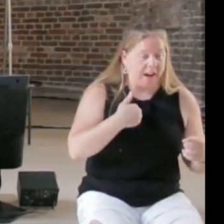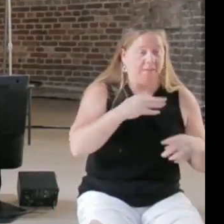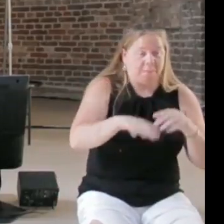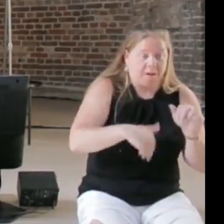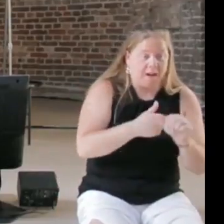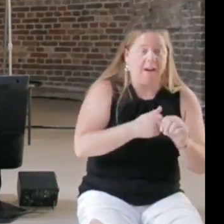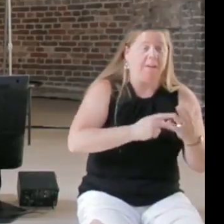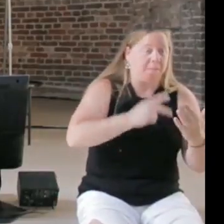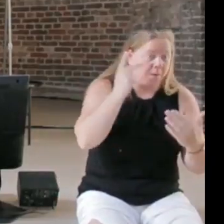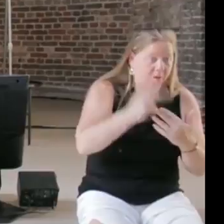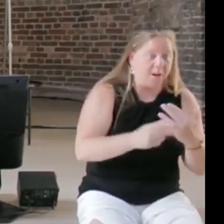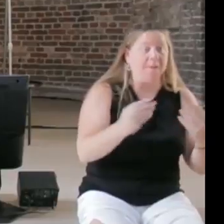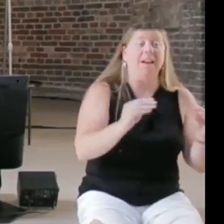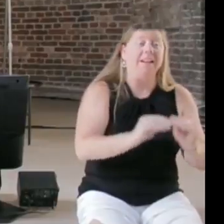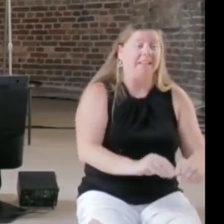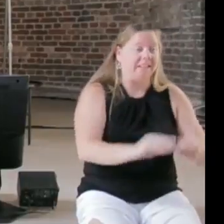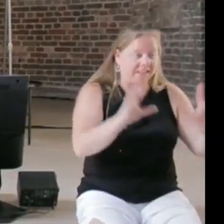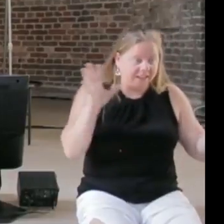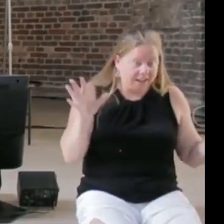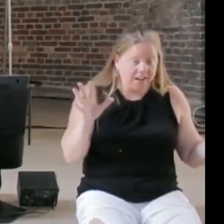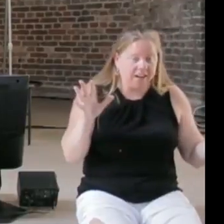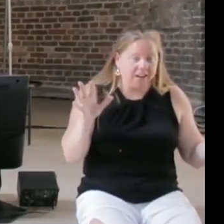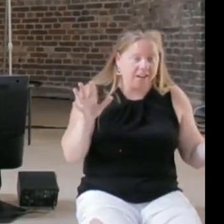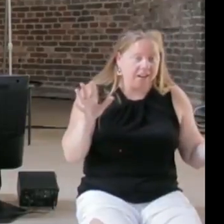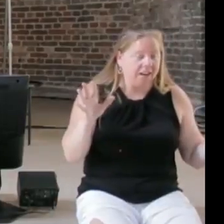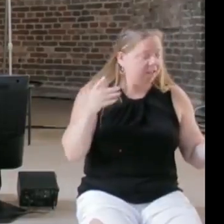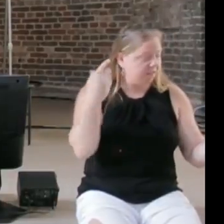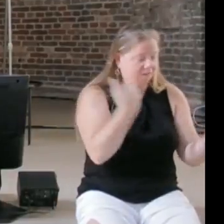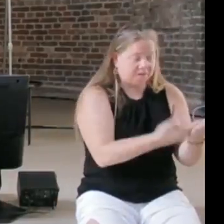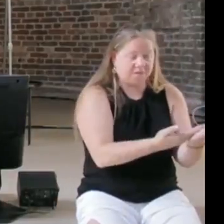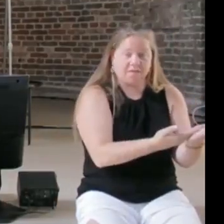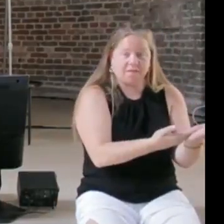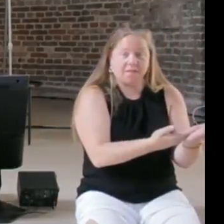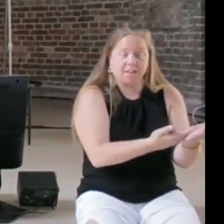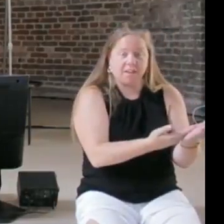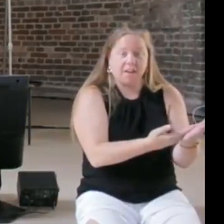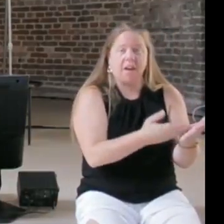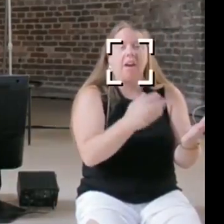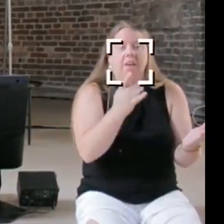transparent, and there I'm completely with you then at least I can in a democratic process